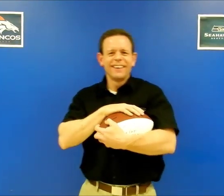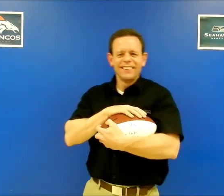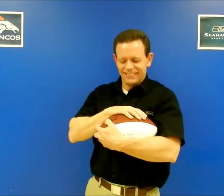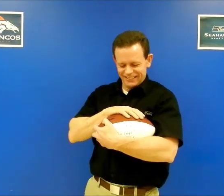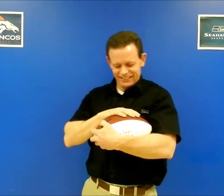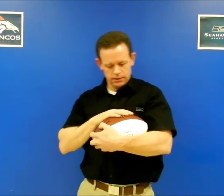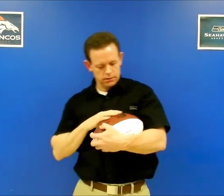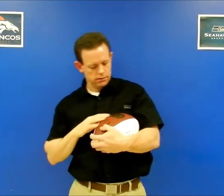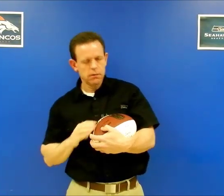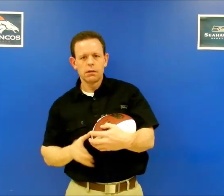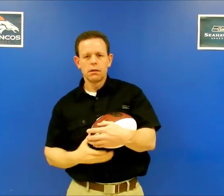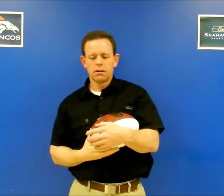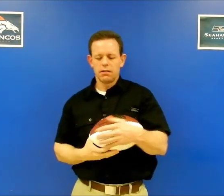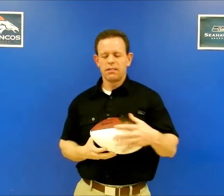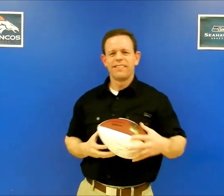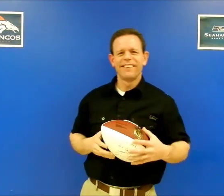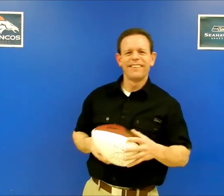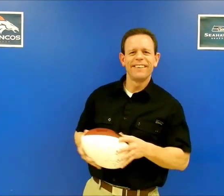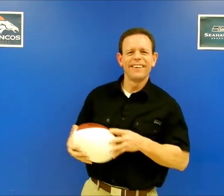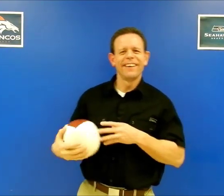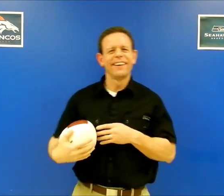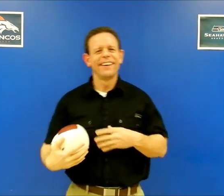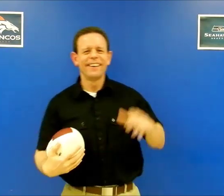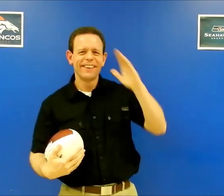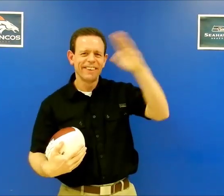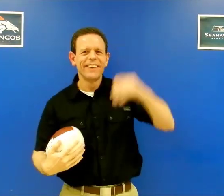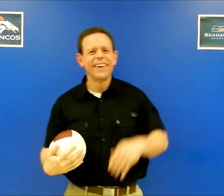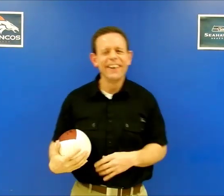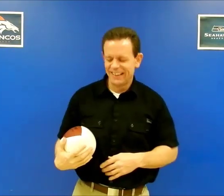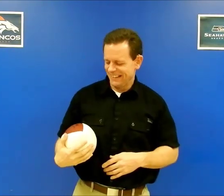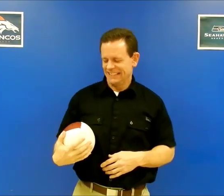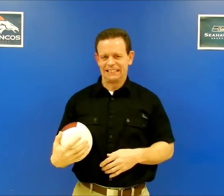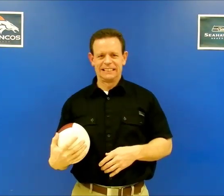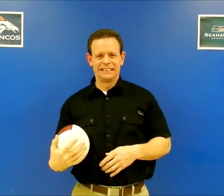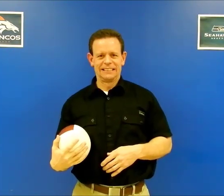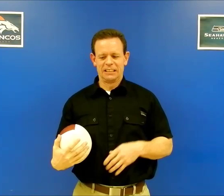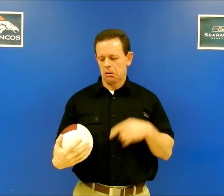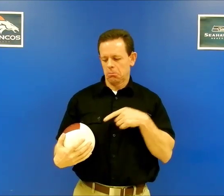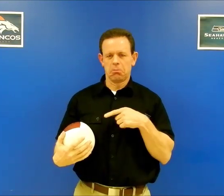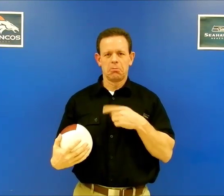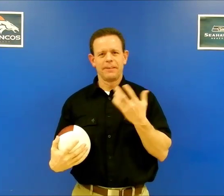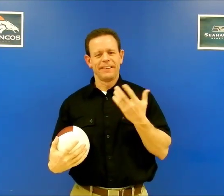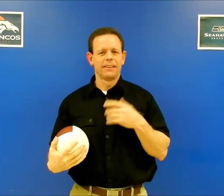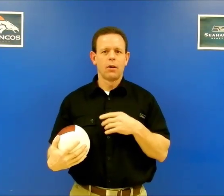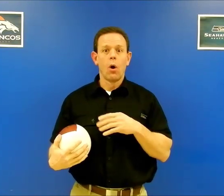Football has a lot of related signs in ASL. Too many to cover in a short video.